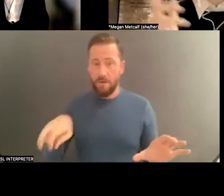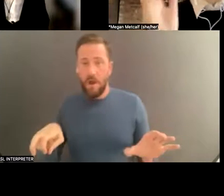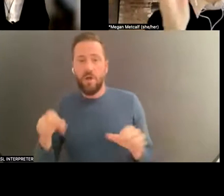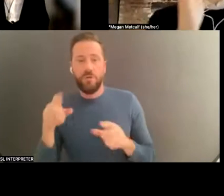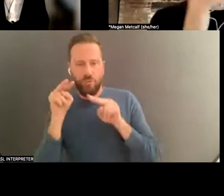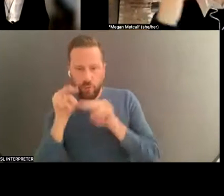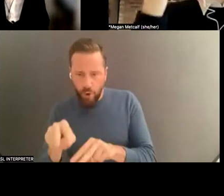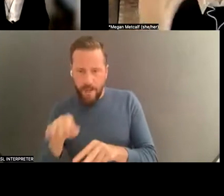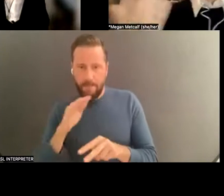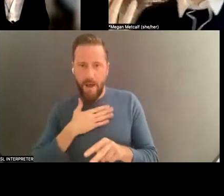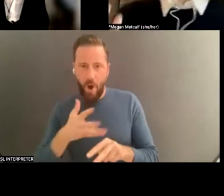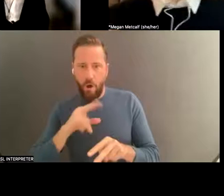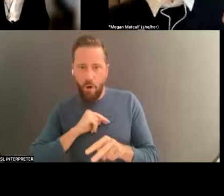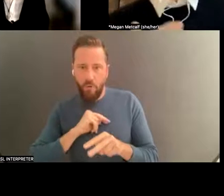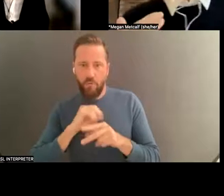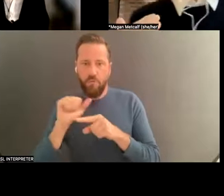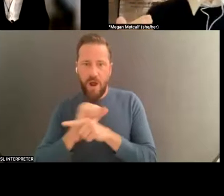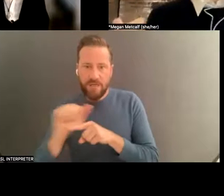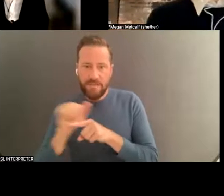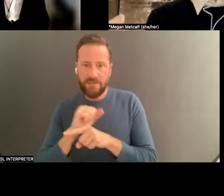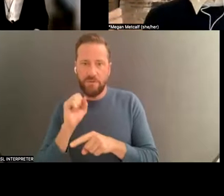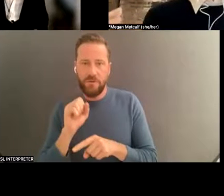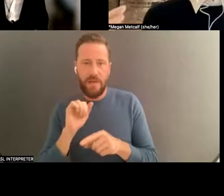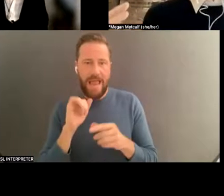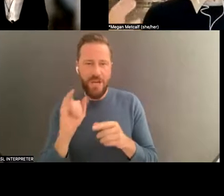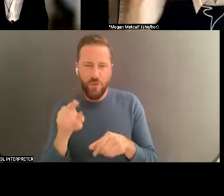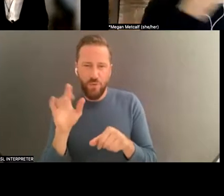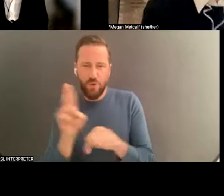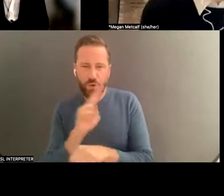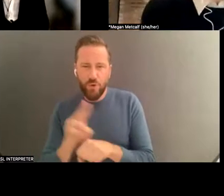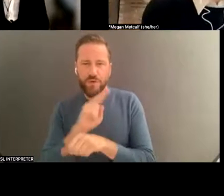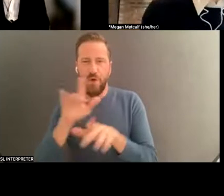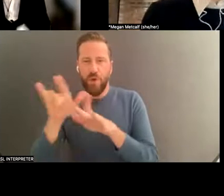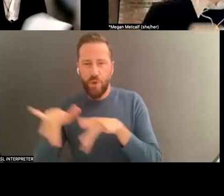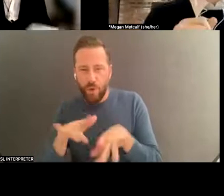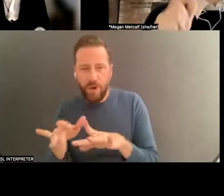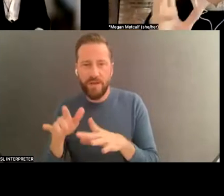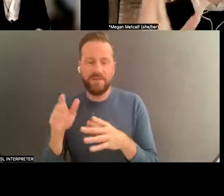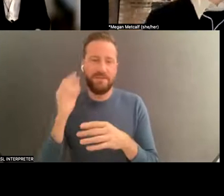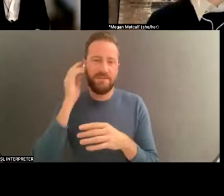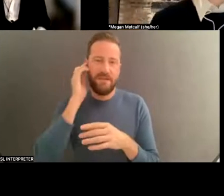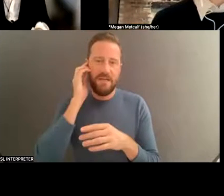through -- Mark, you're talking about I don't have photographs from that period, or I don't have recordings from that